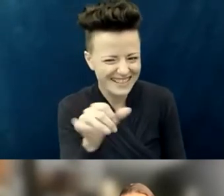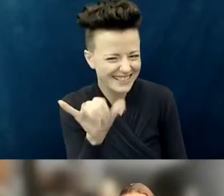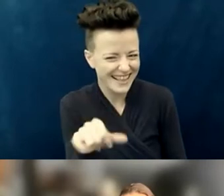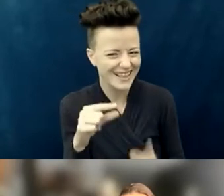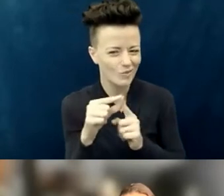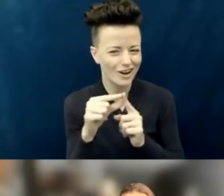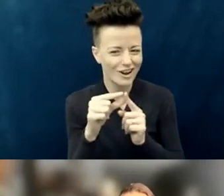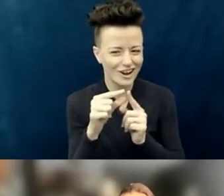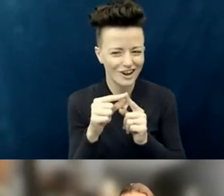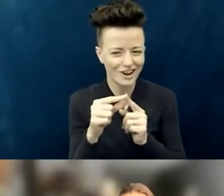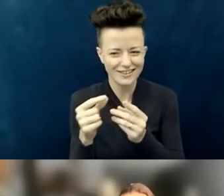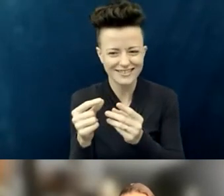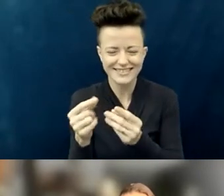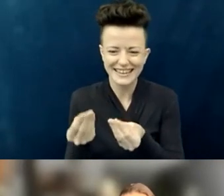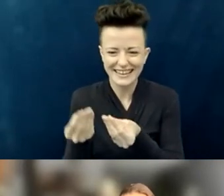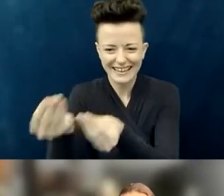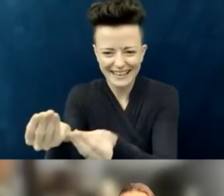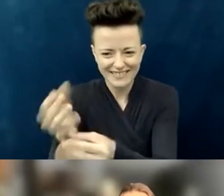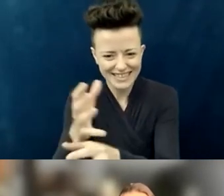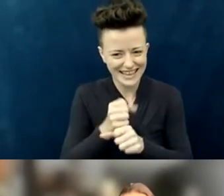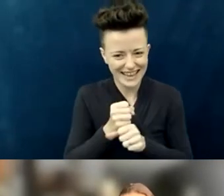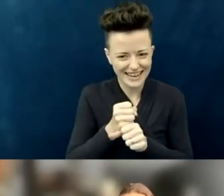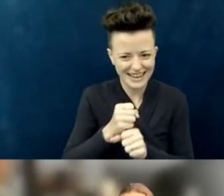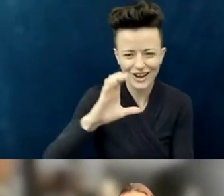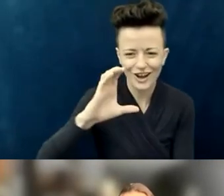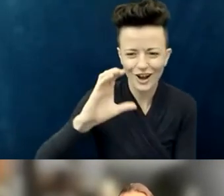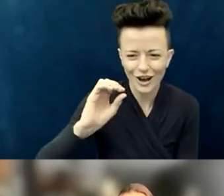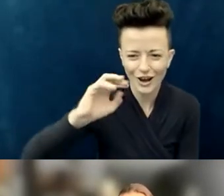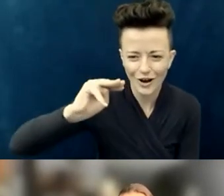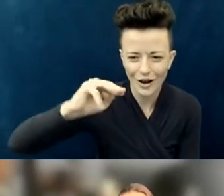because we're looking at two people that have different ideas, or two groups, two factions—